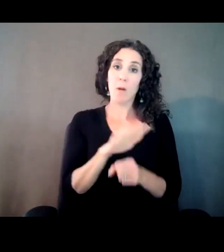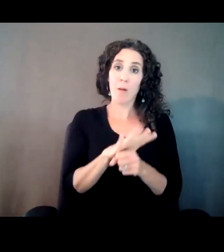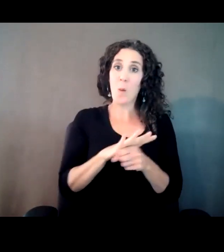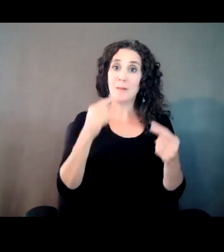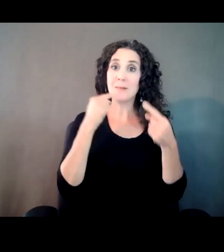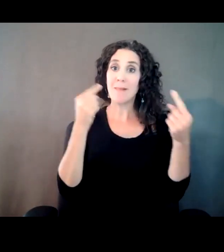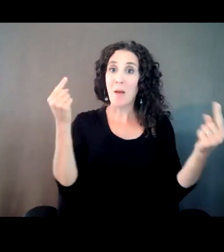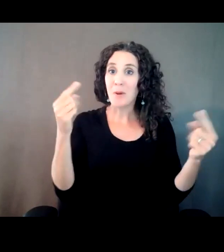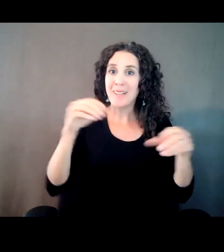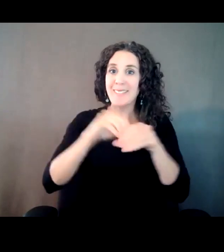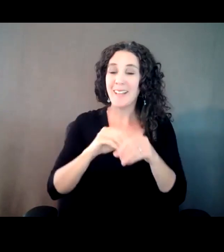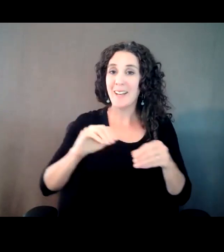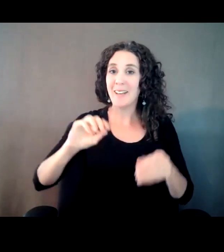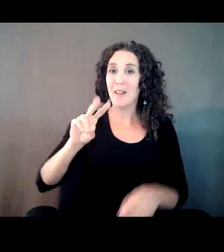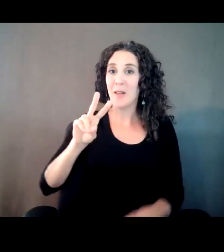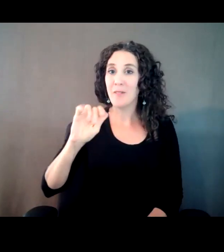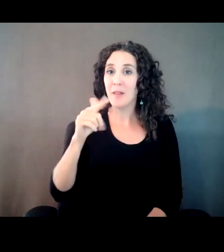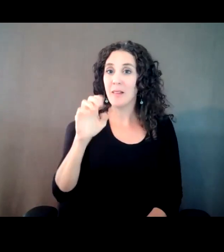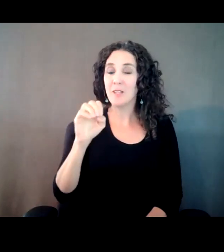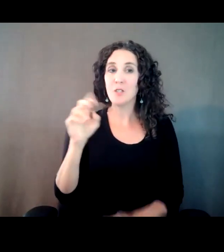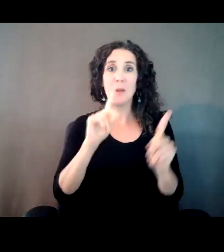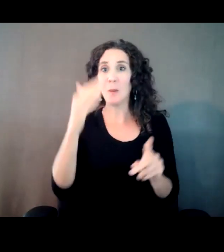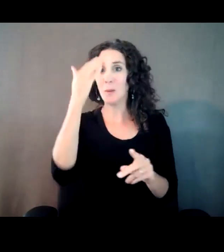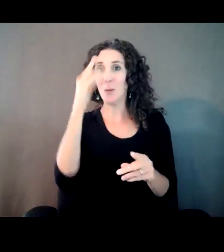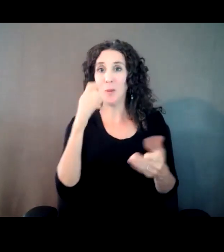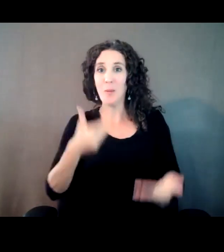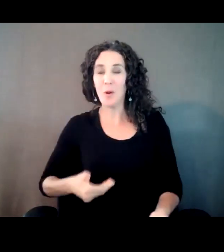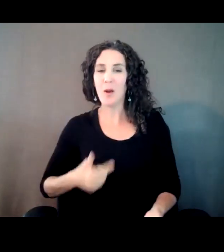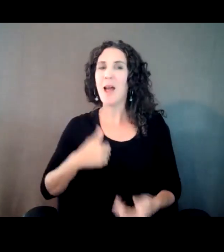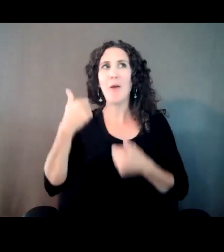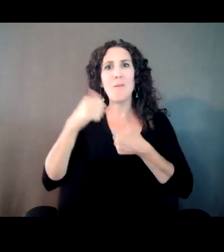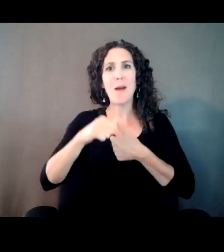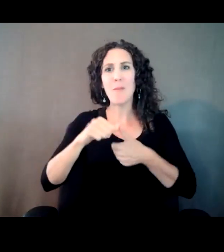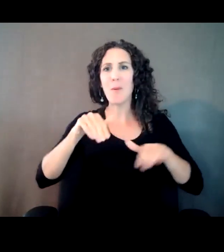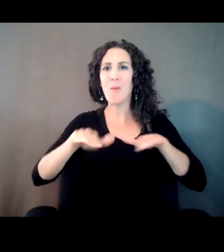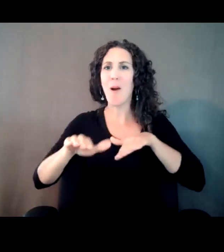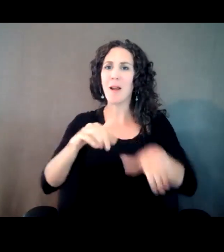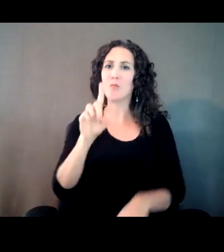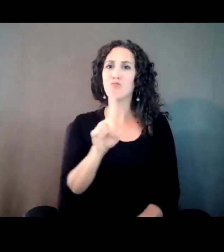People would shout us out I remember walking by the Highland at one point a park on the